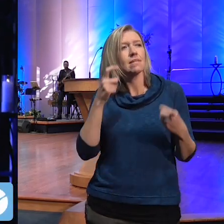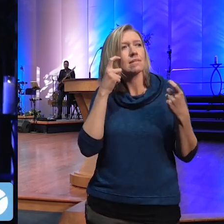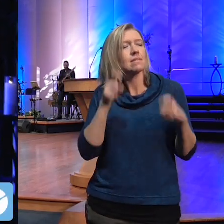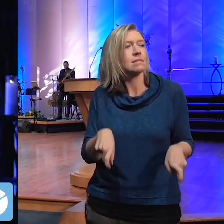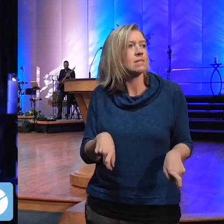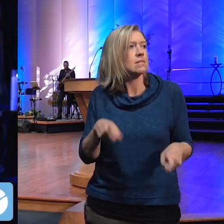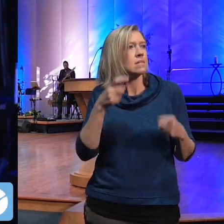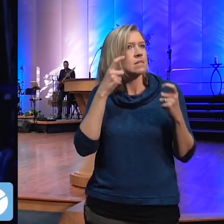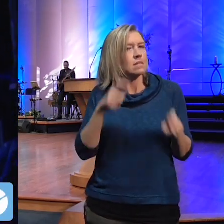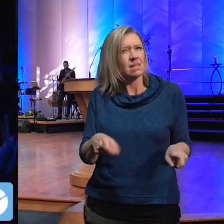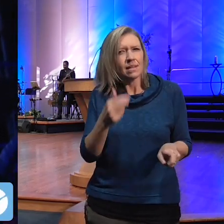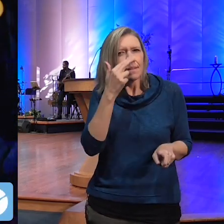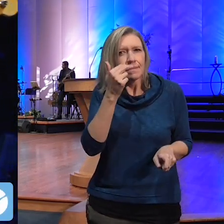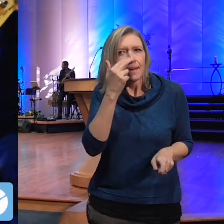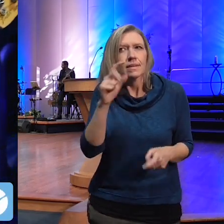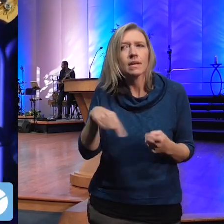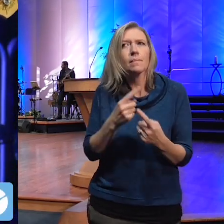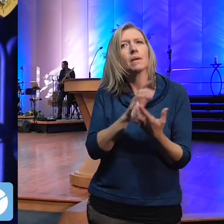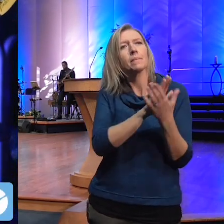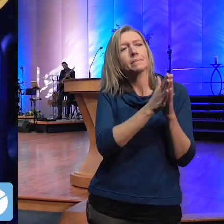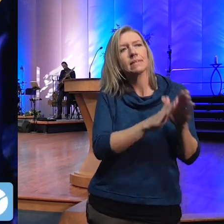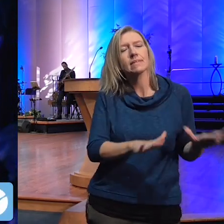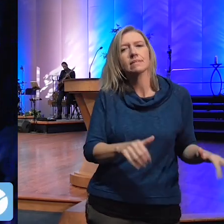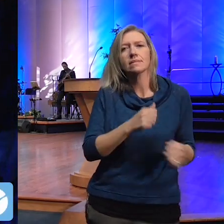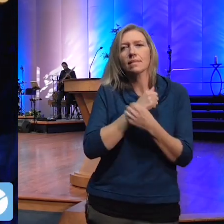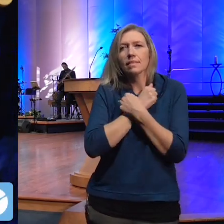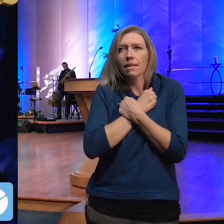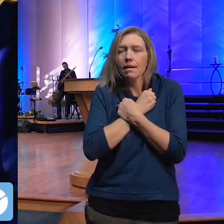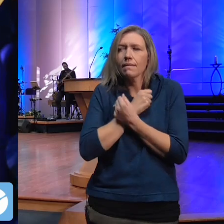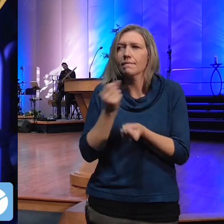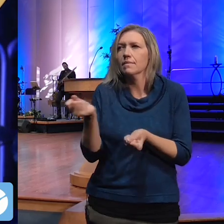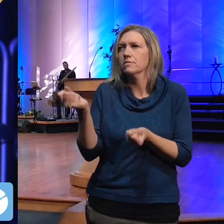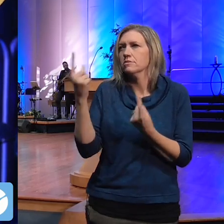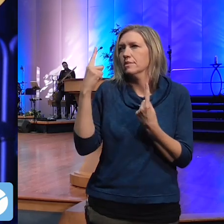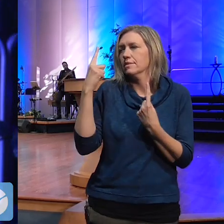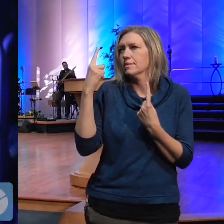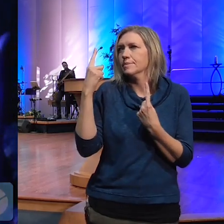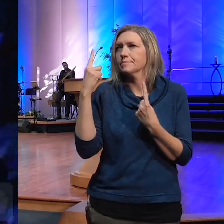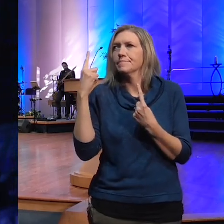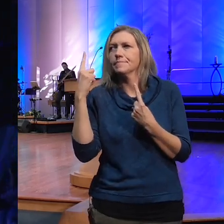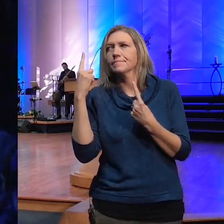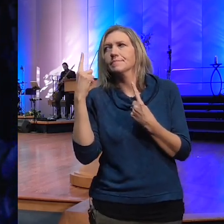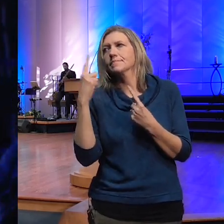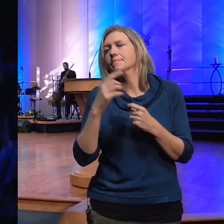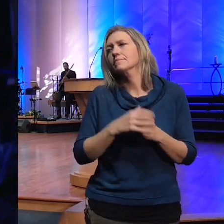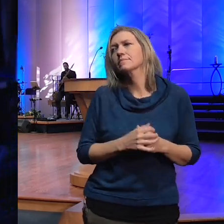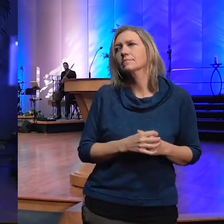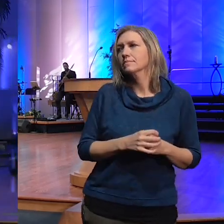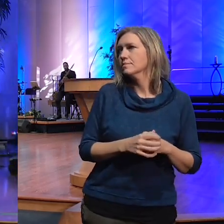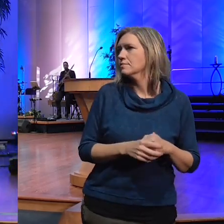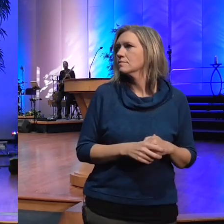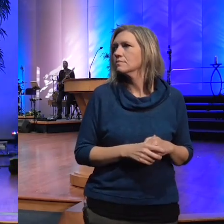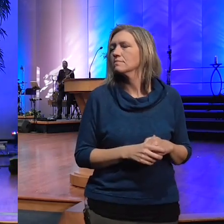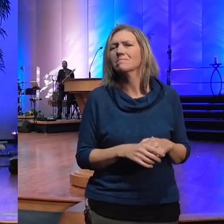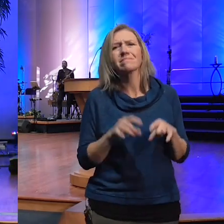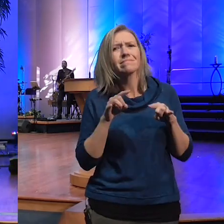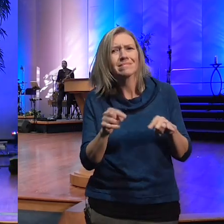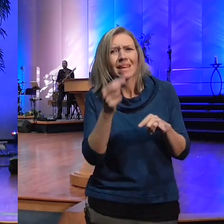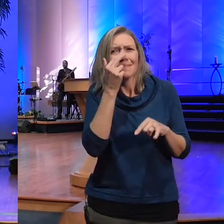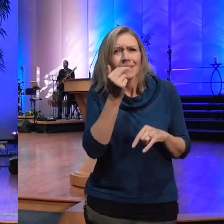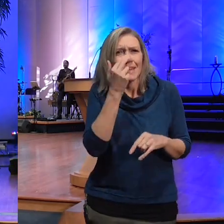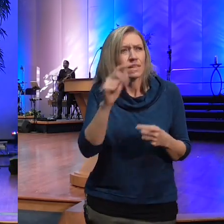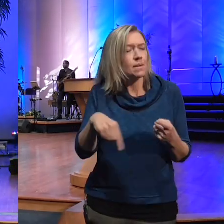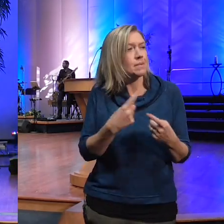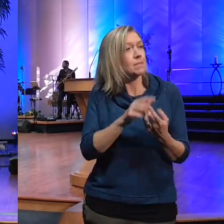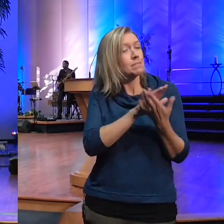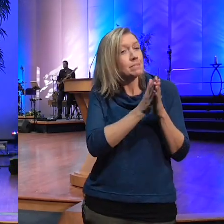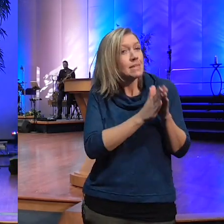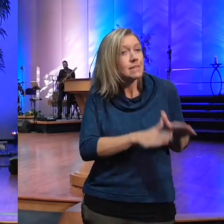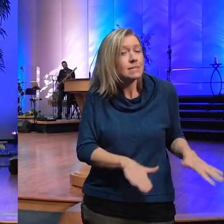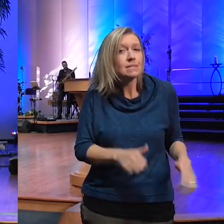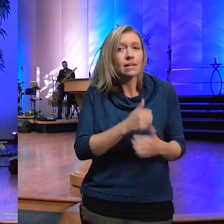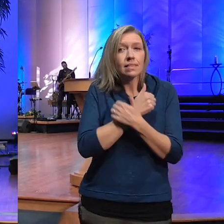funny about peace love and understanding oh what so funny about peace love and